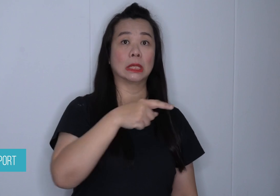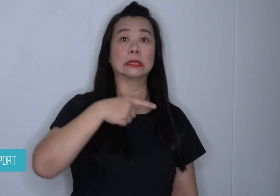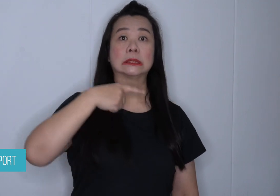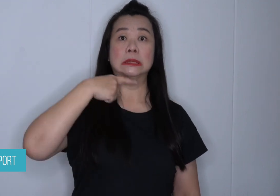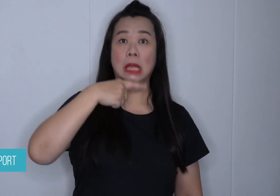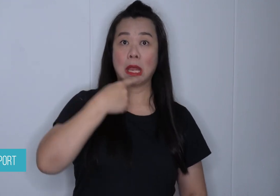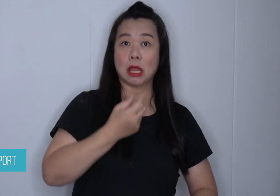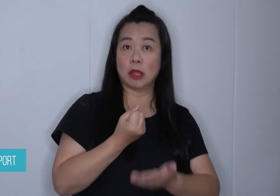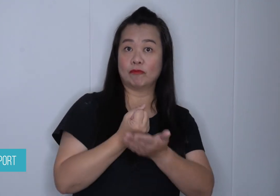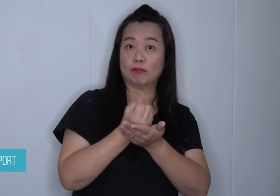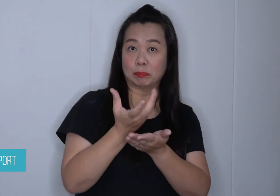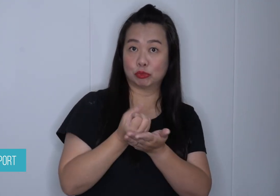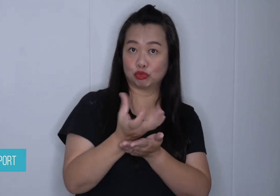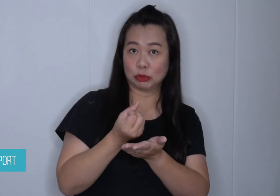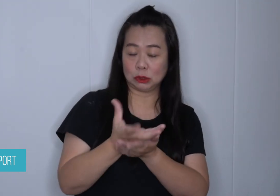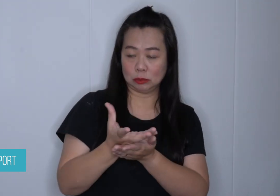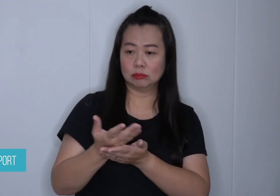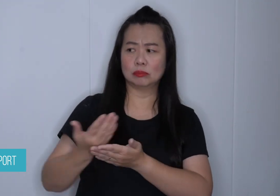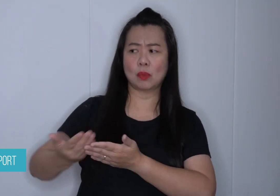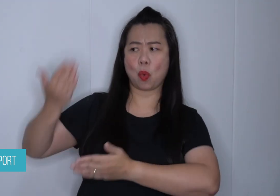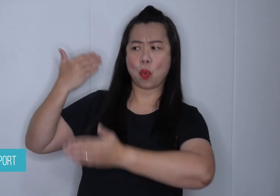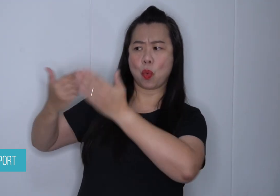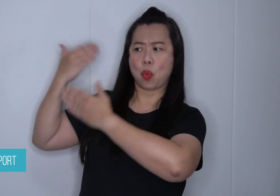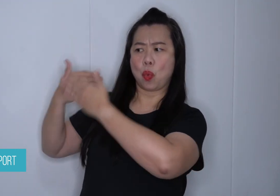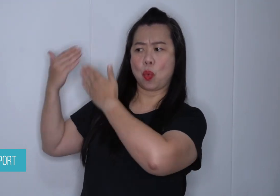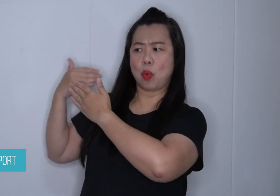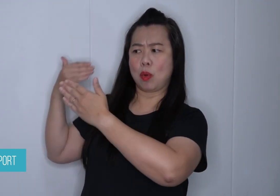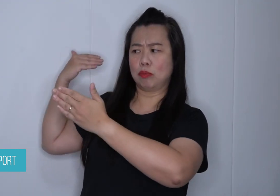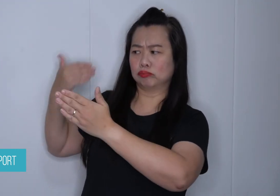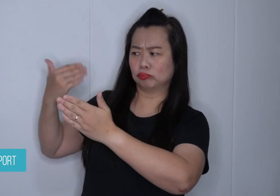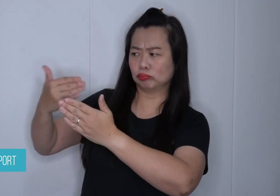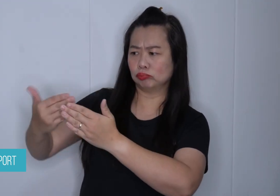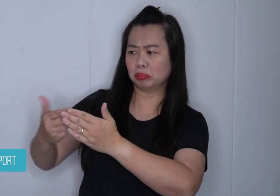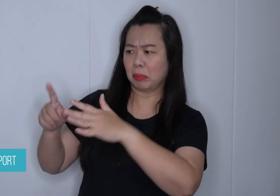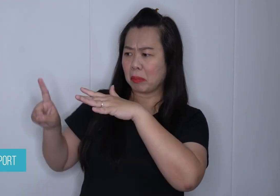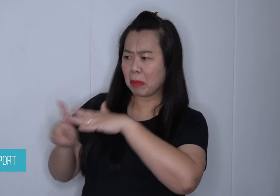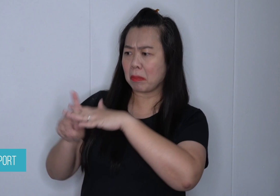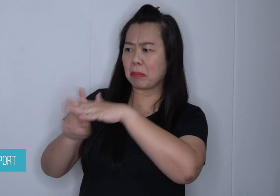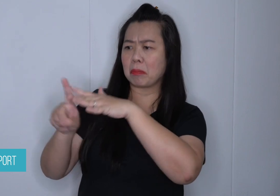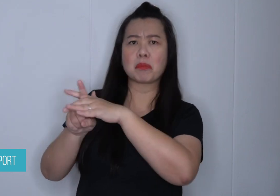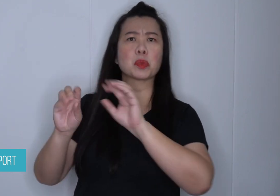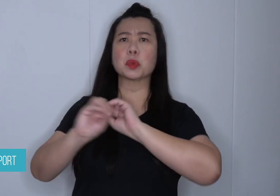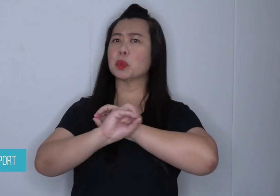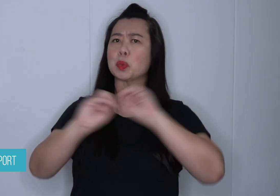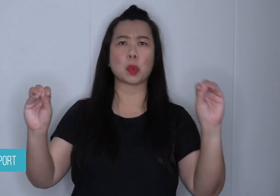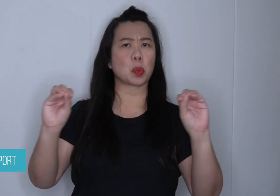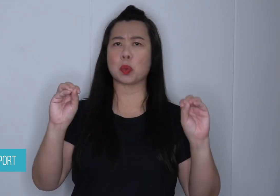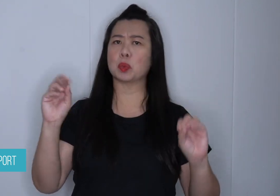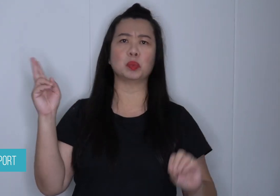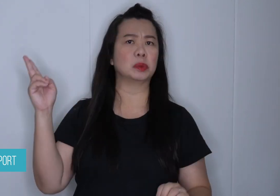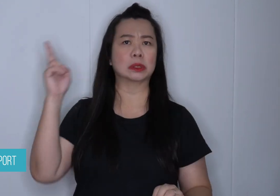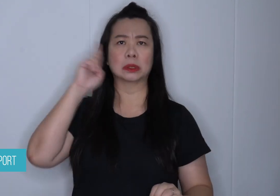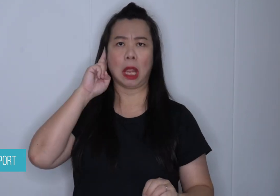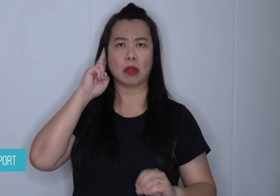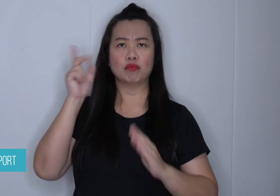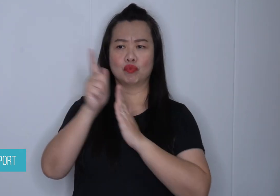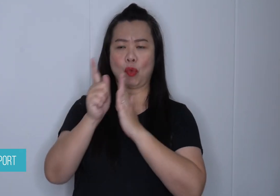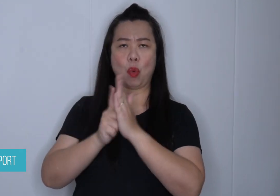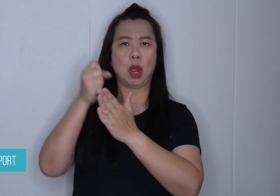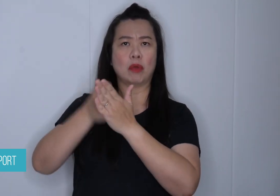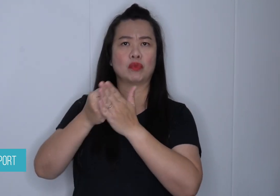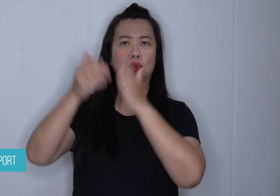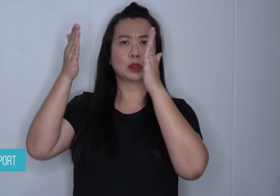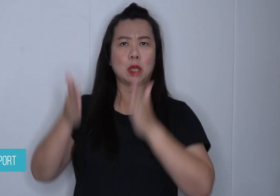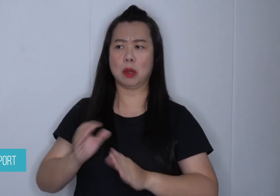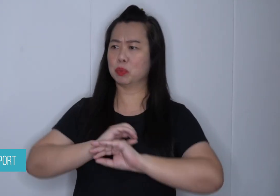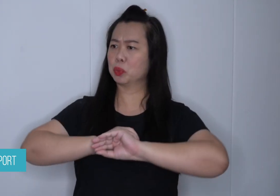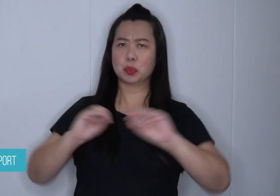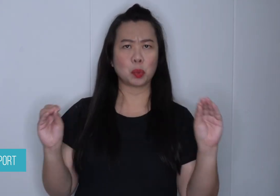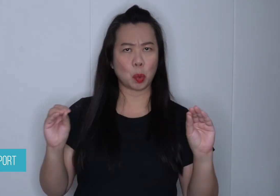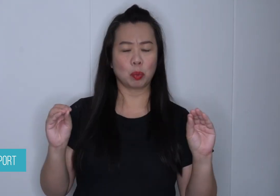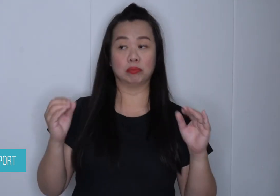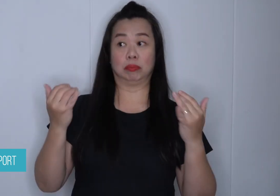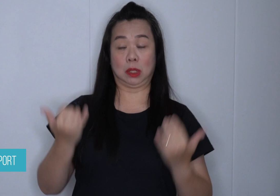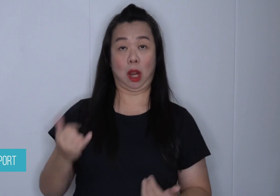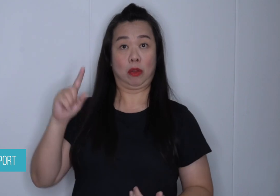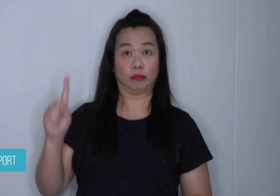has never been a Deaf advocate. Sarah is now the first one.